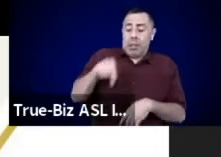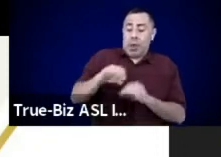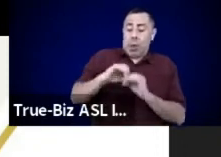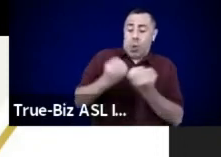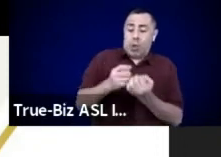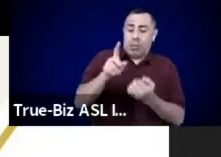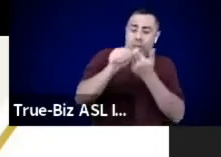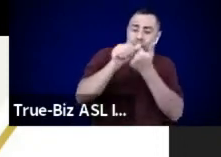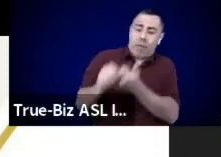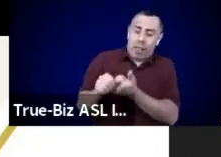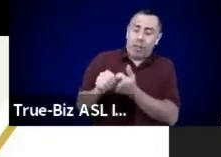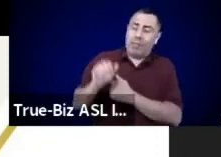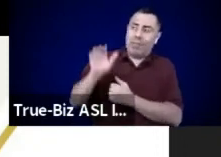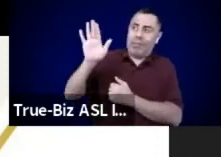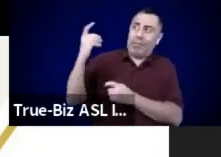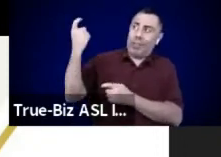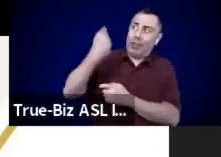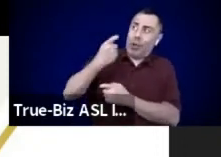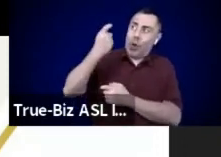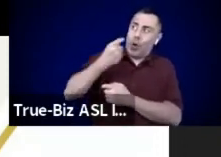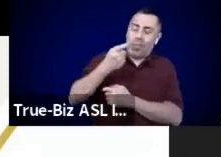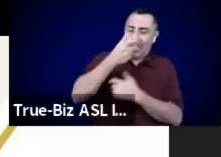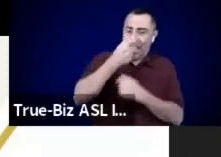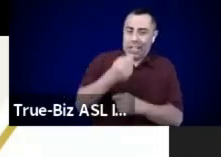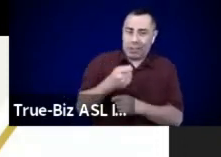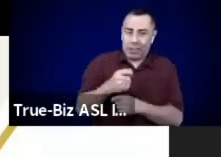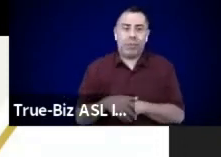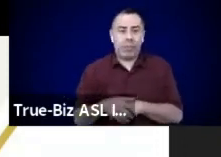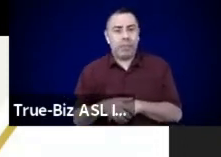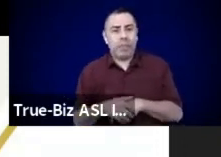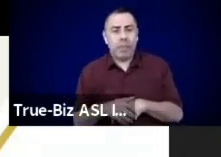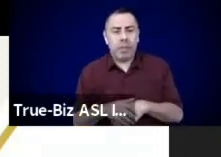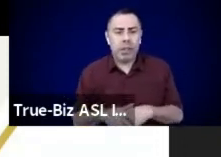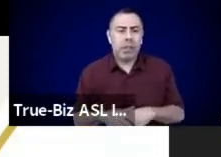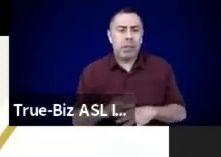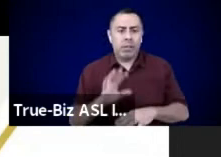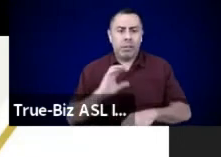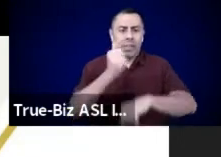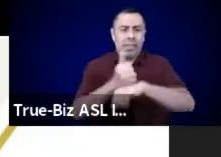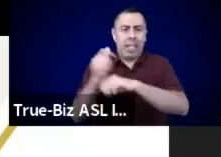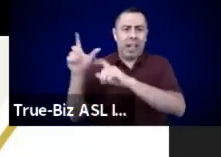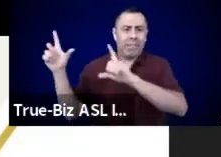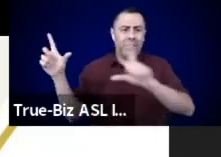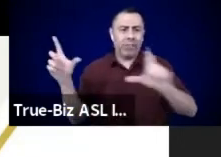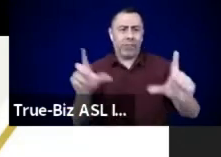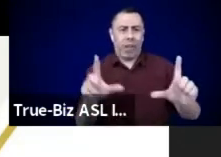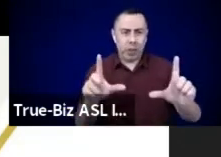Mountains far as ocean's sea Welcome your energy.